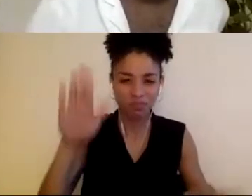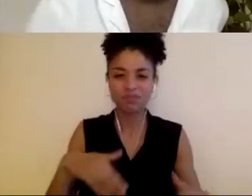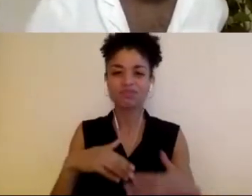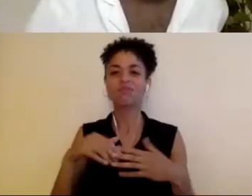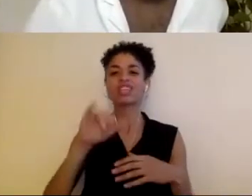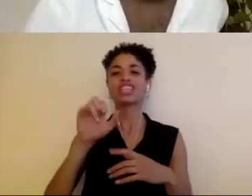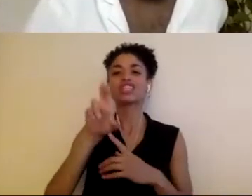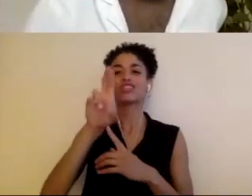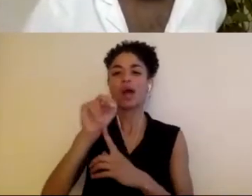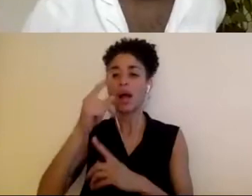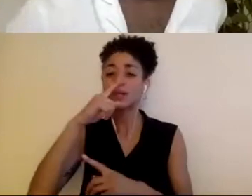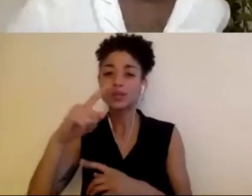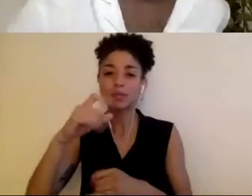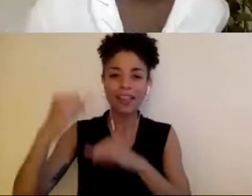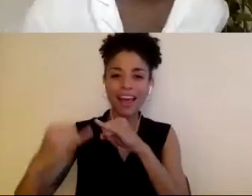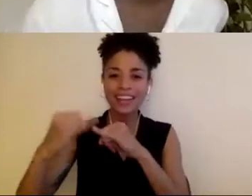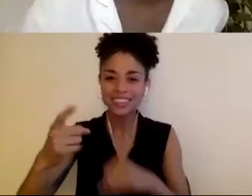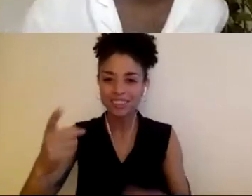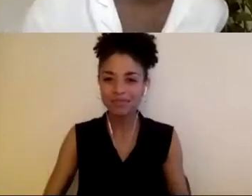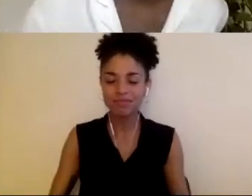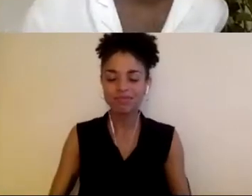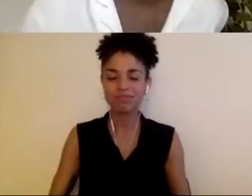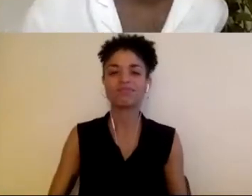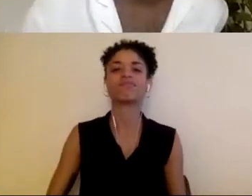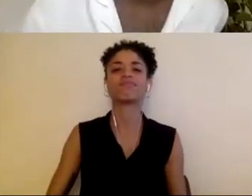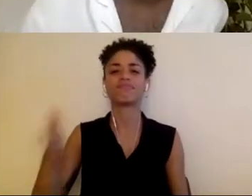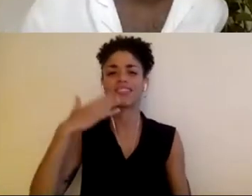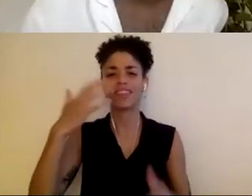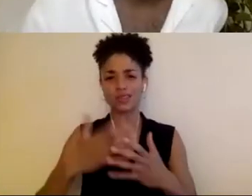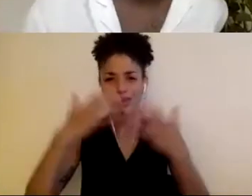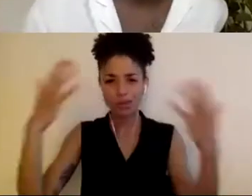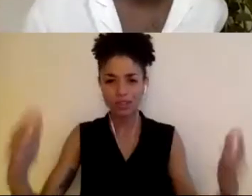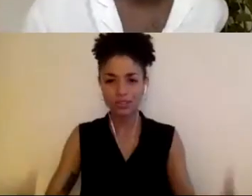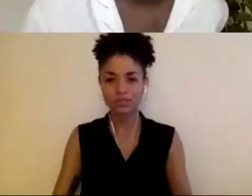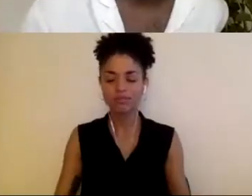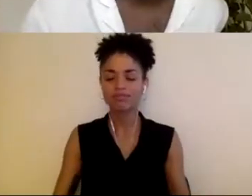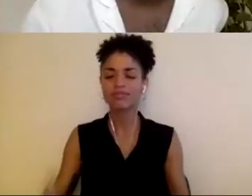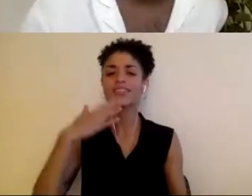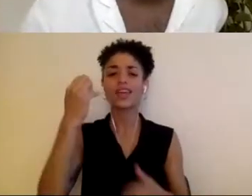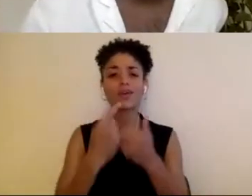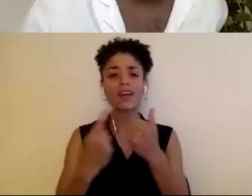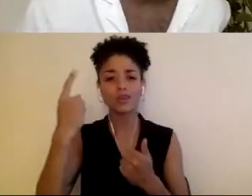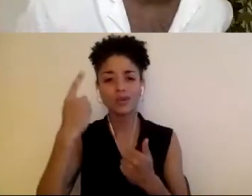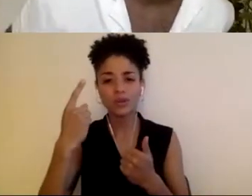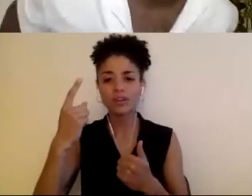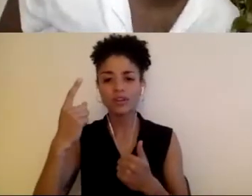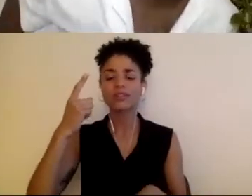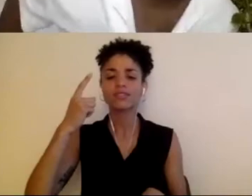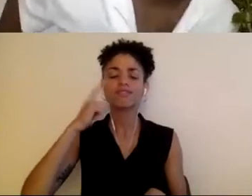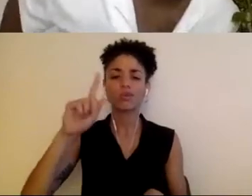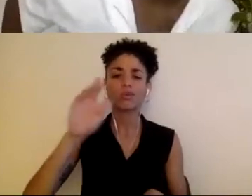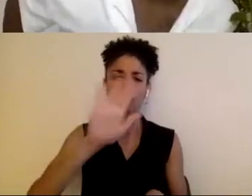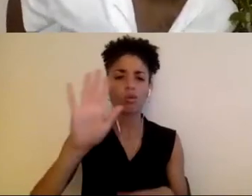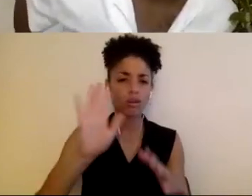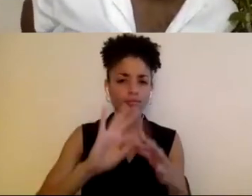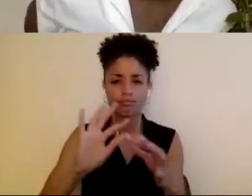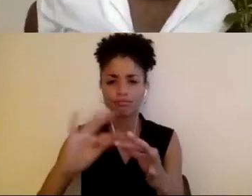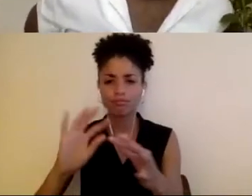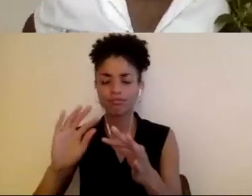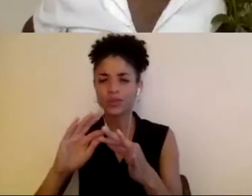Thank you everyone for what you just said, because it really energizes me.